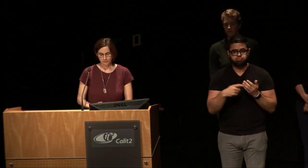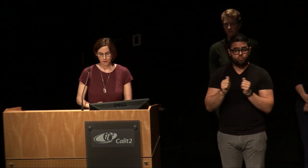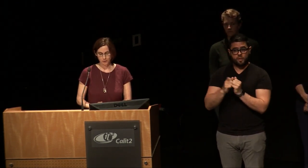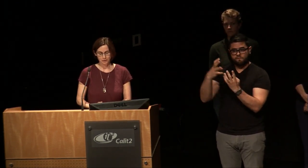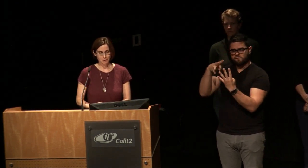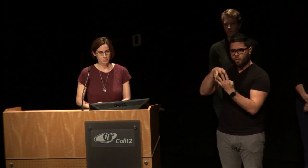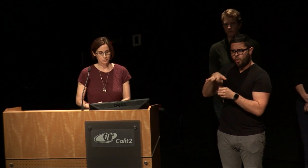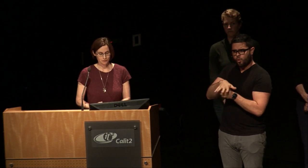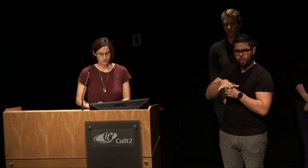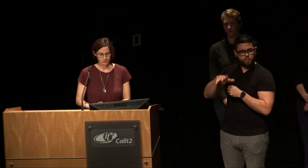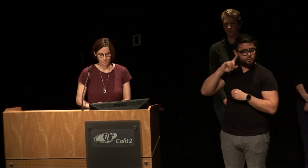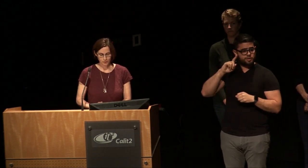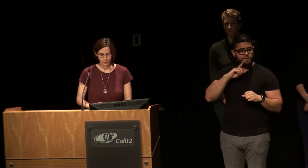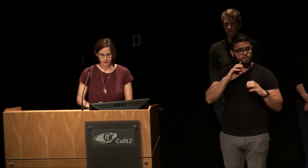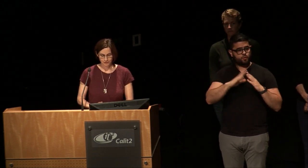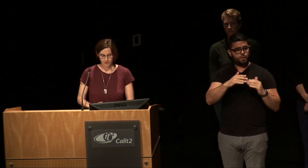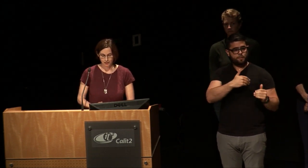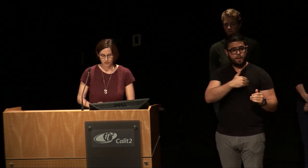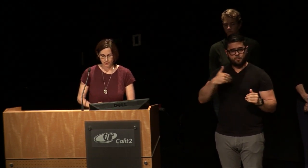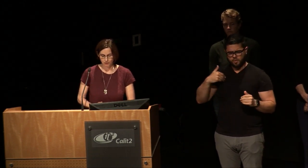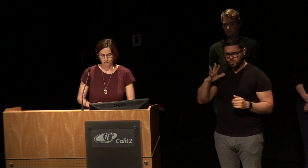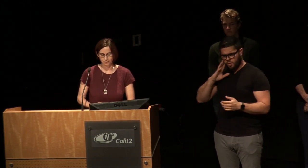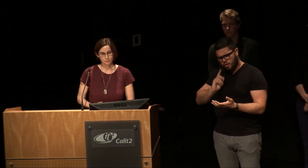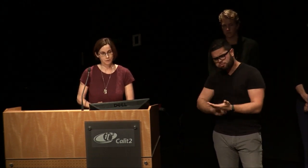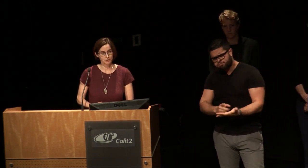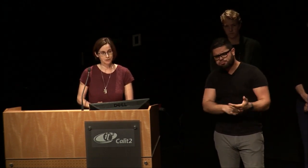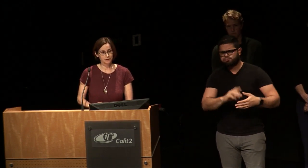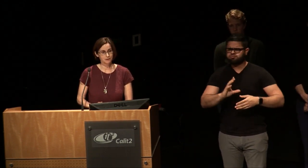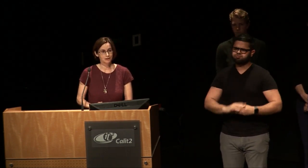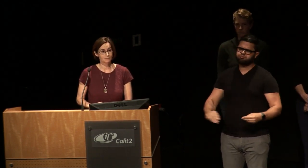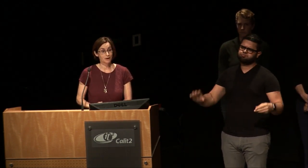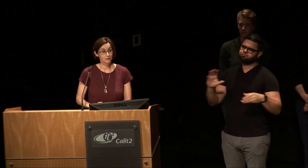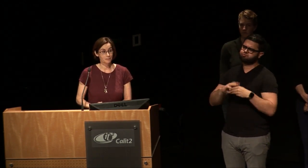community members who will discuss and share their experiences moderated by